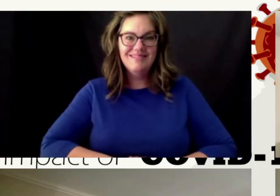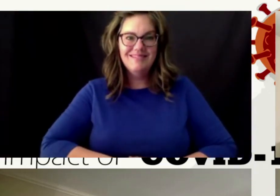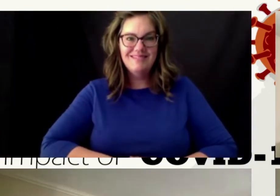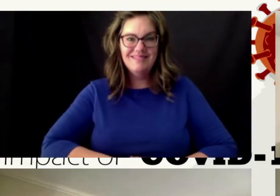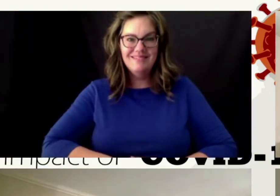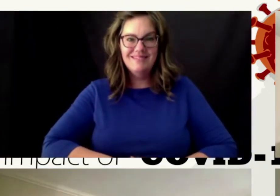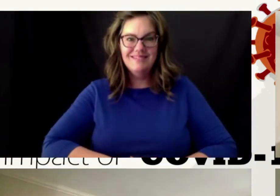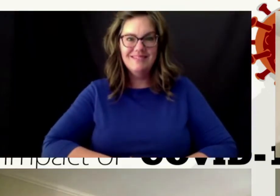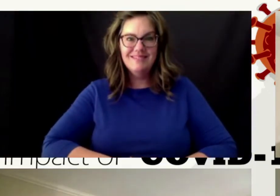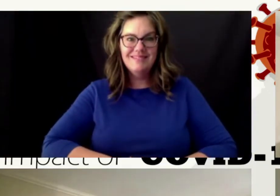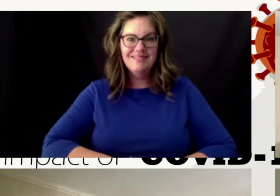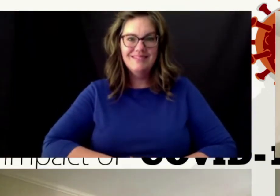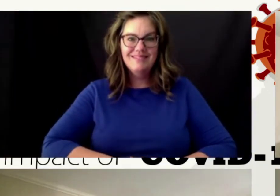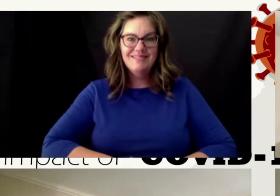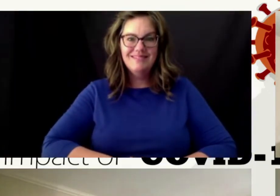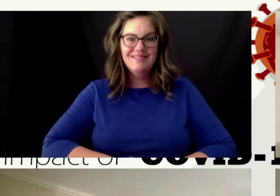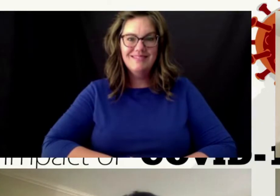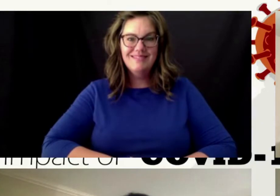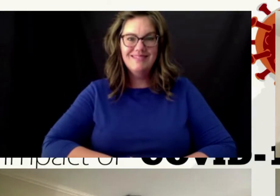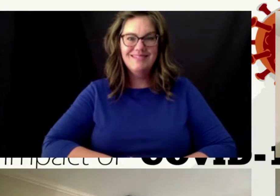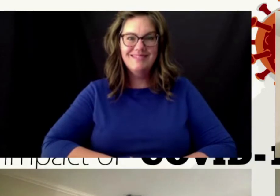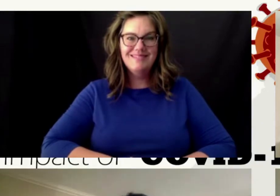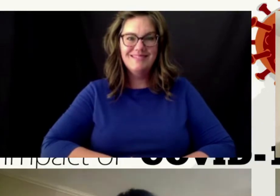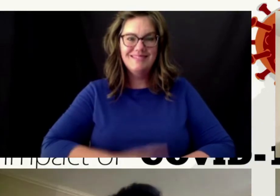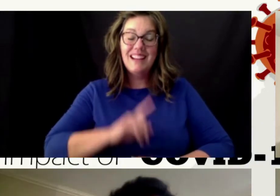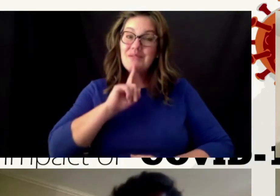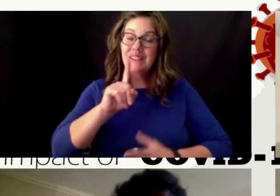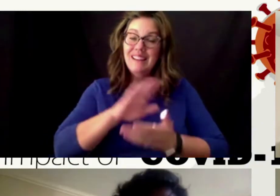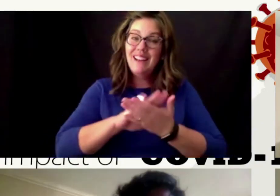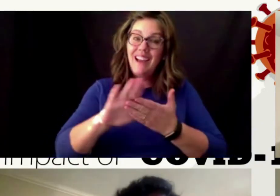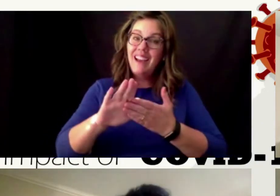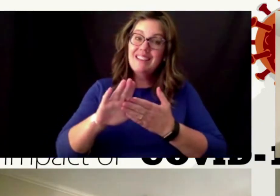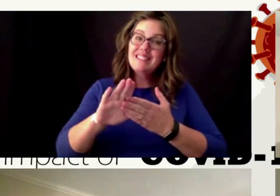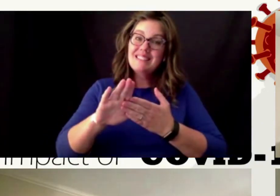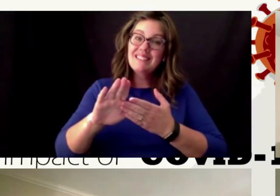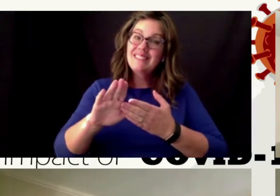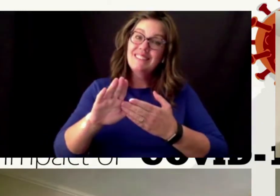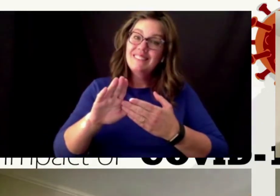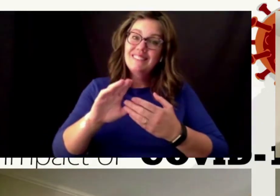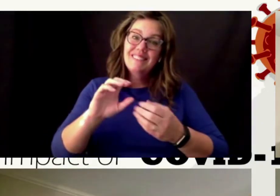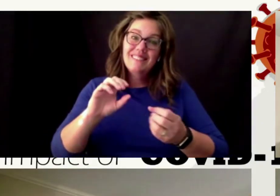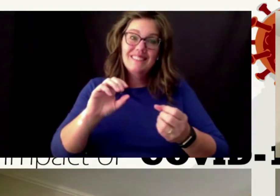wow that's a really nice feature um you know were you going to say something else rohan